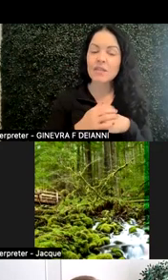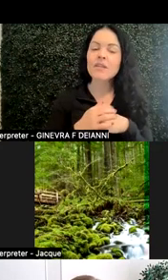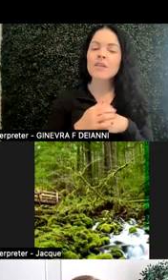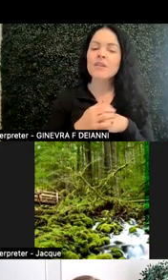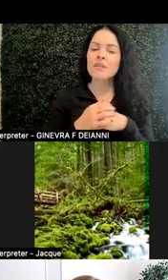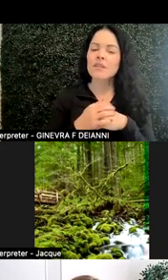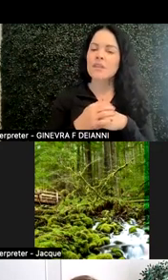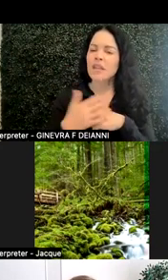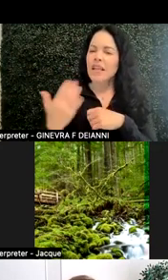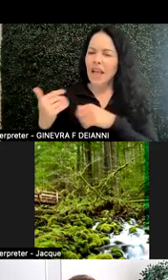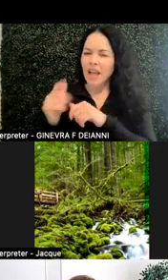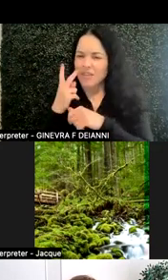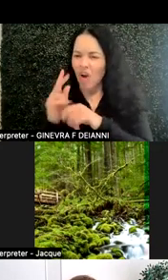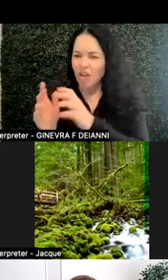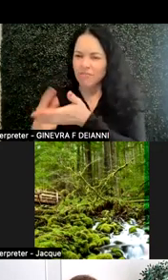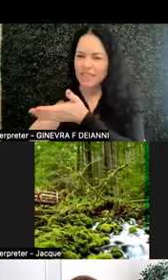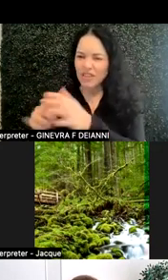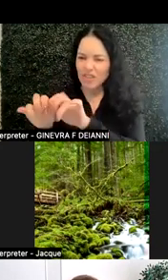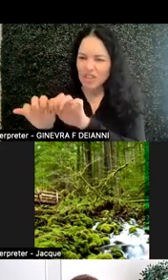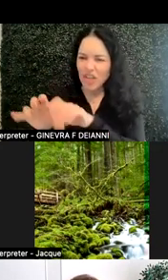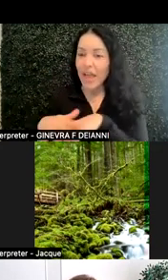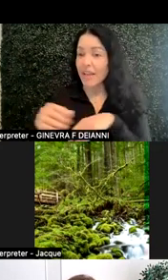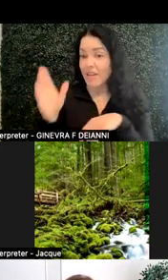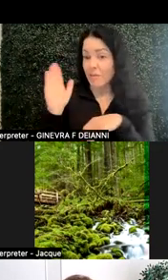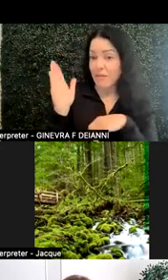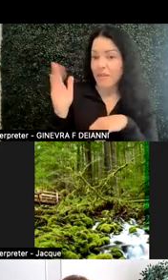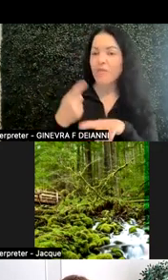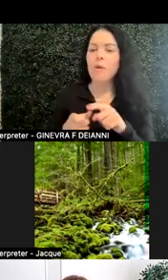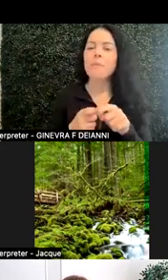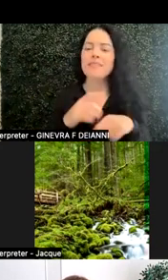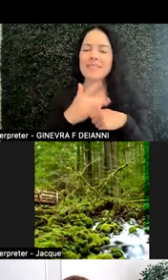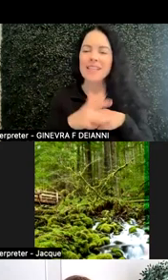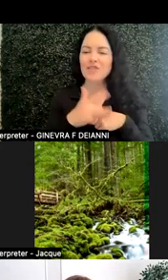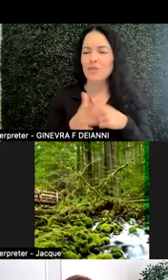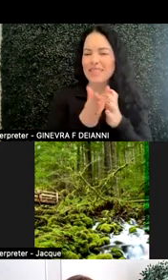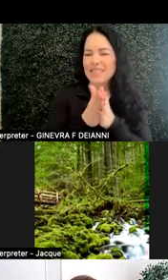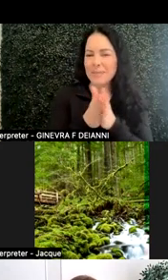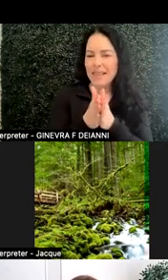and also by the presenters on the sensory stimuli. So there's going to be stimuli that's very much